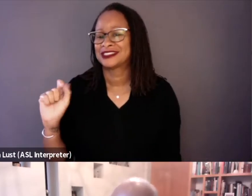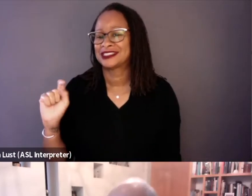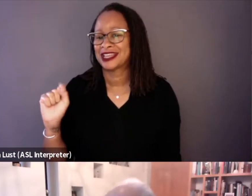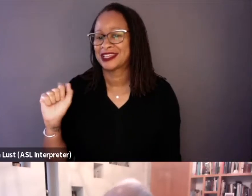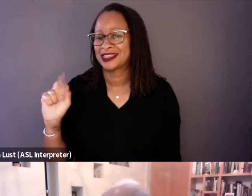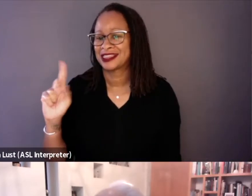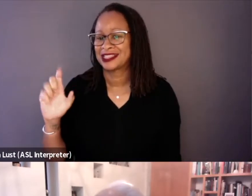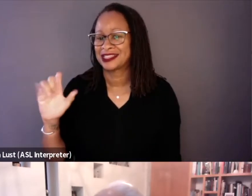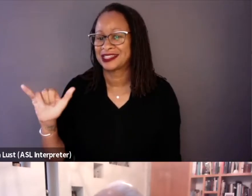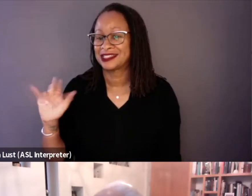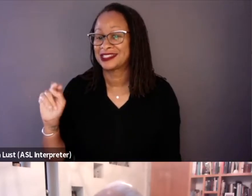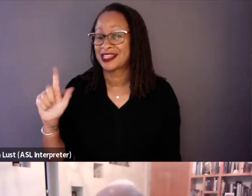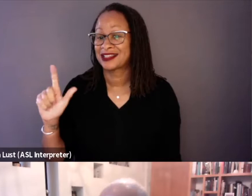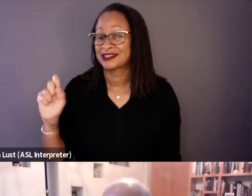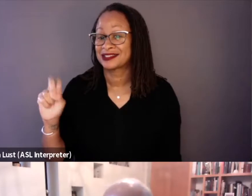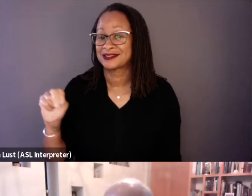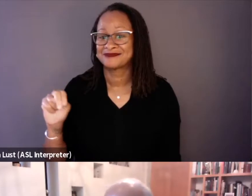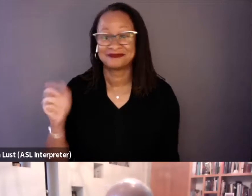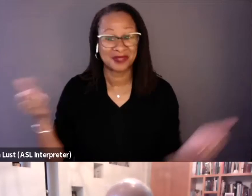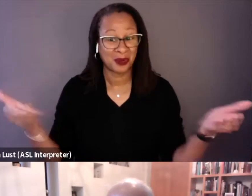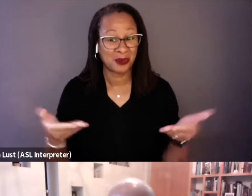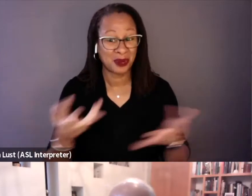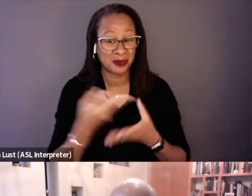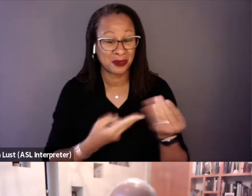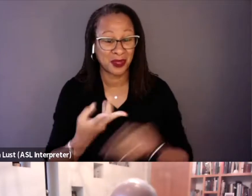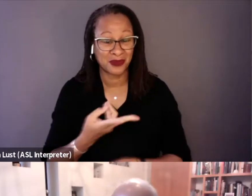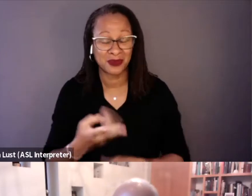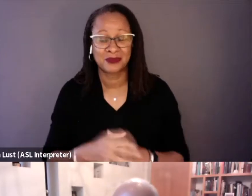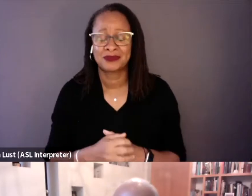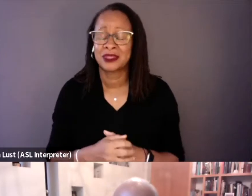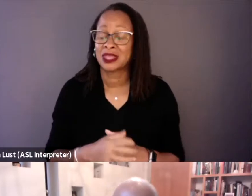So this movie blew my mind, as I'm sure it has everyone who's seen it.